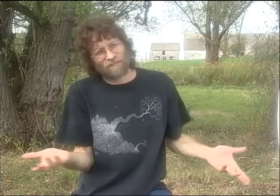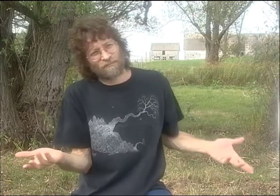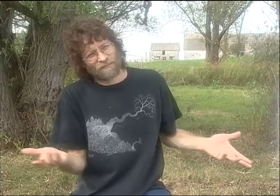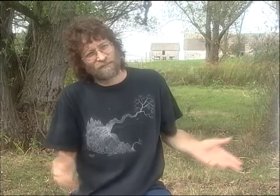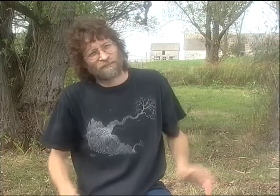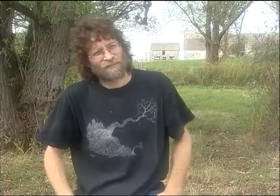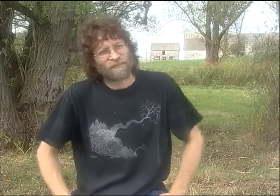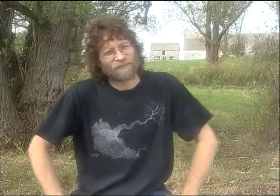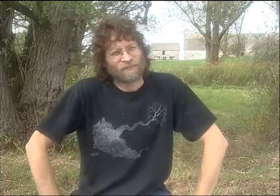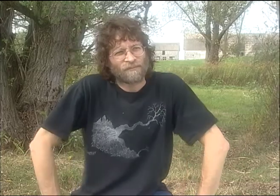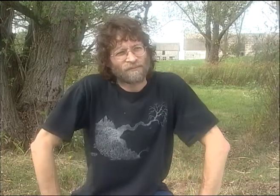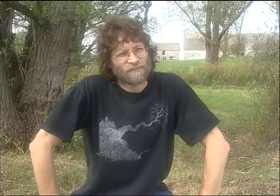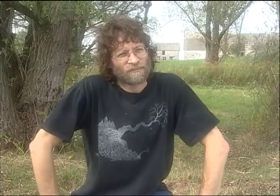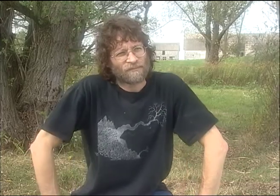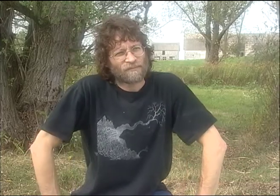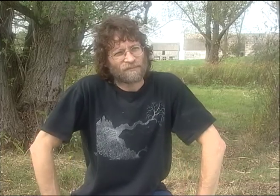I WAS TEACHING ENGLISH.